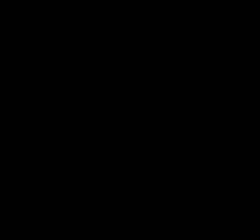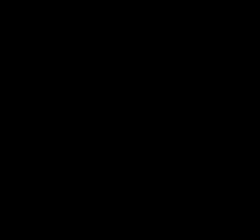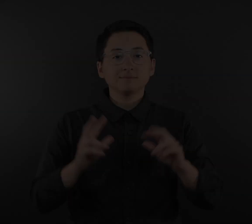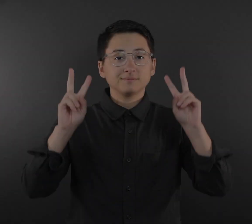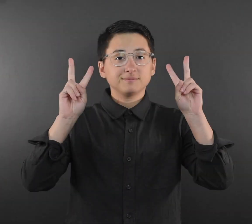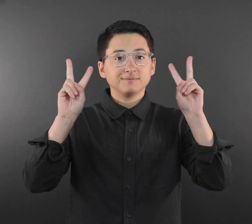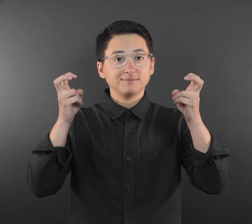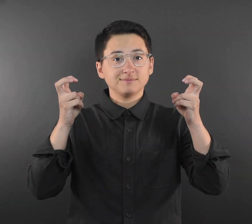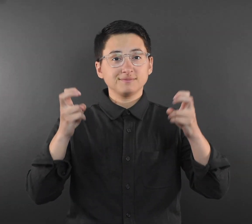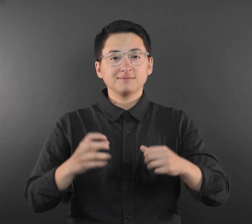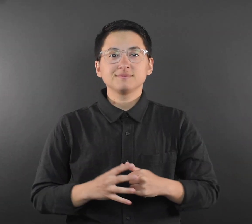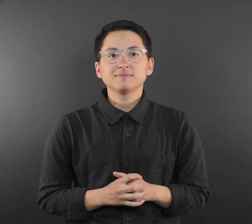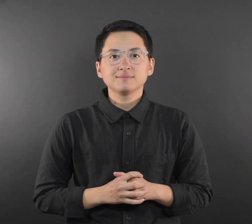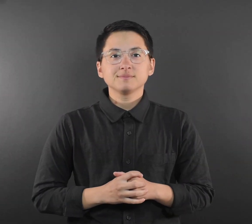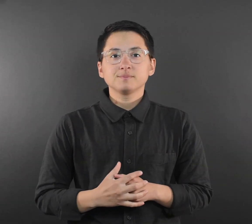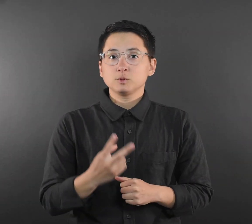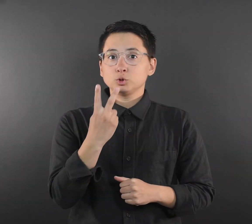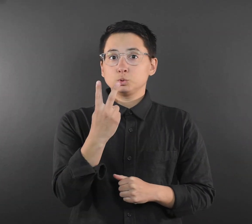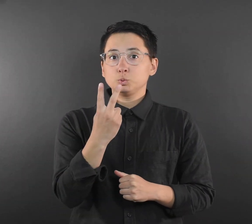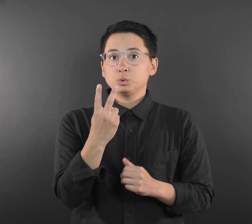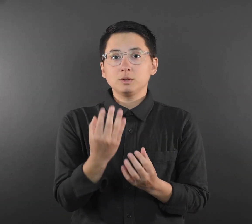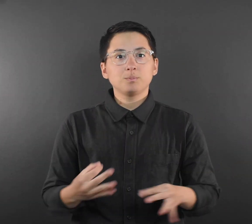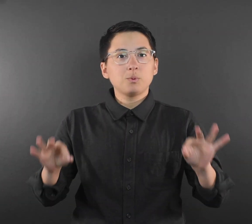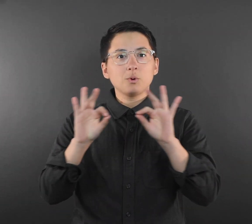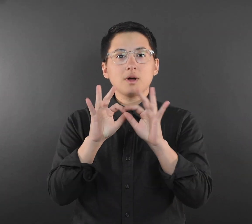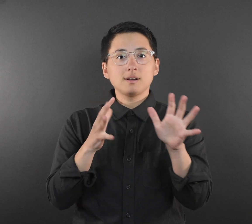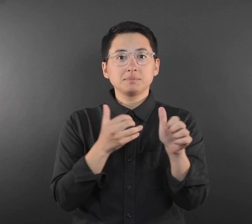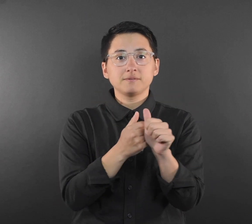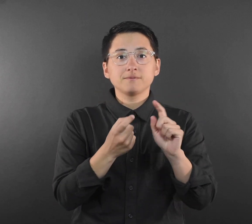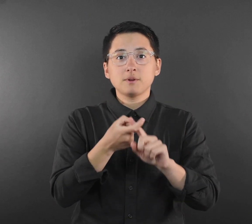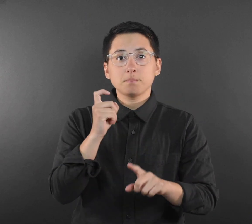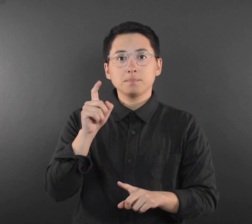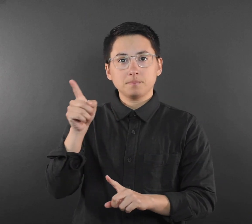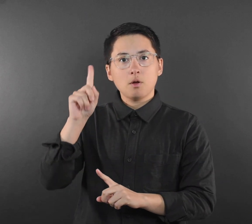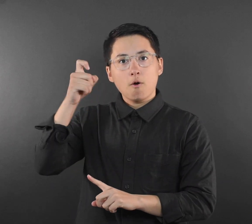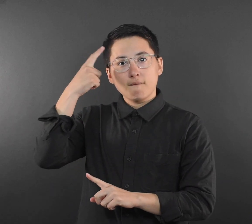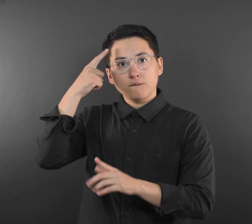I wanted to inform you of two important updates from the Office of Governor Walz and